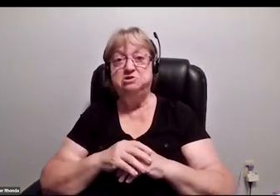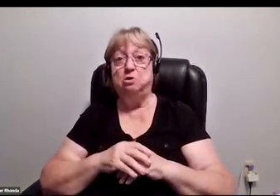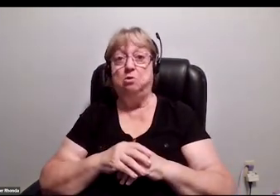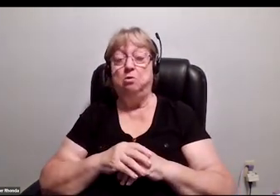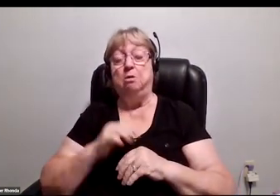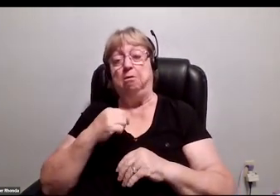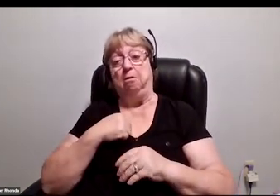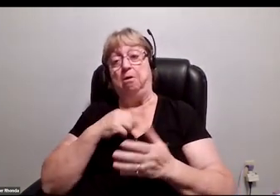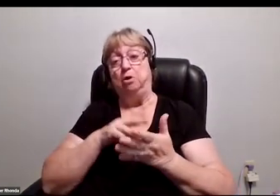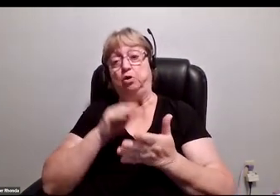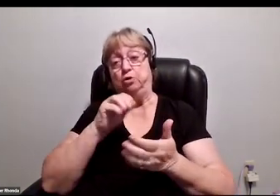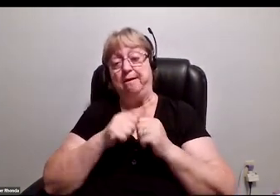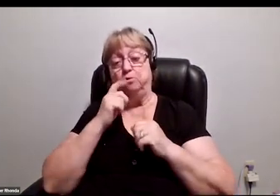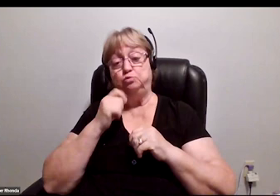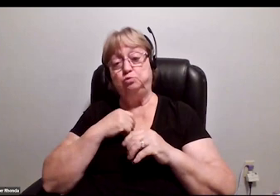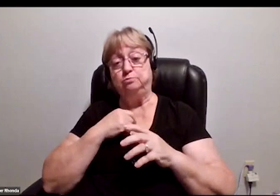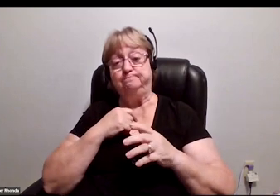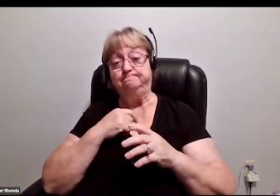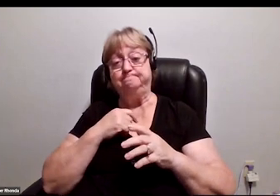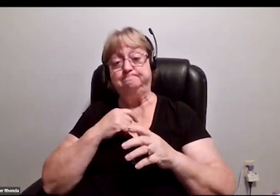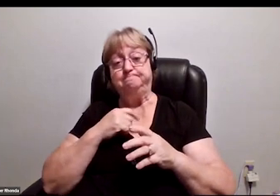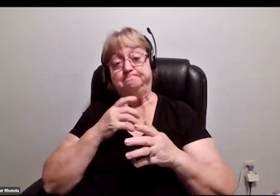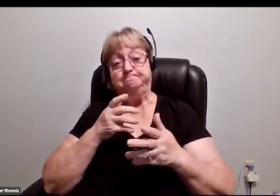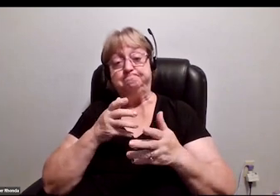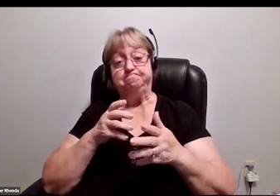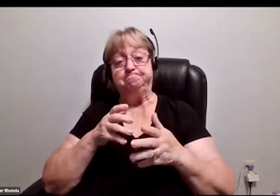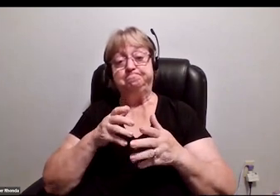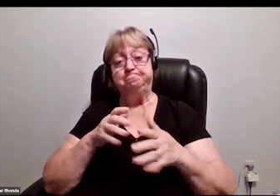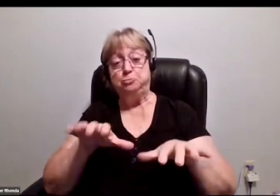I navigated a lot of the music industry